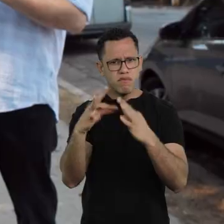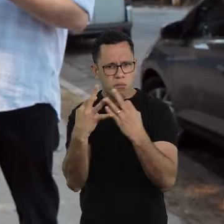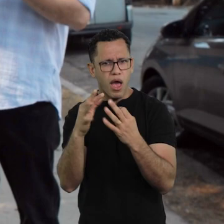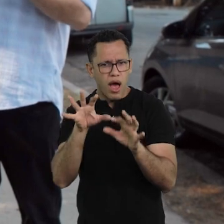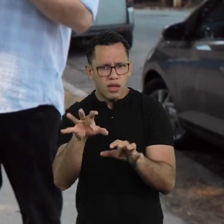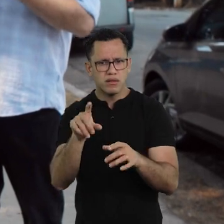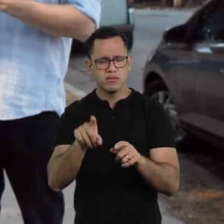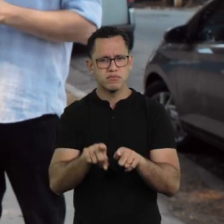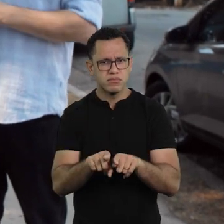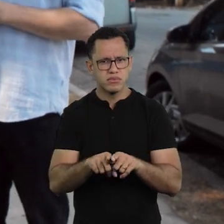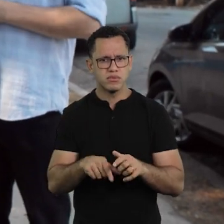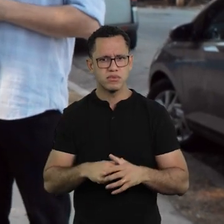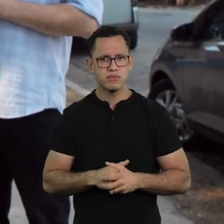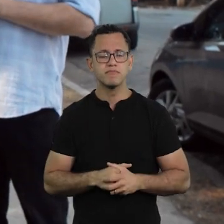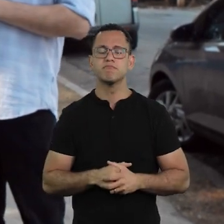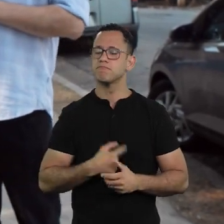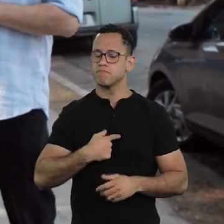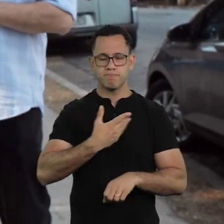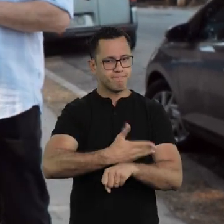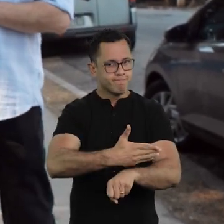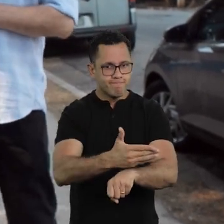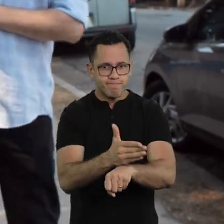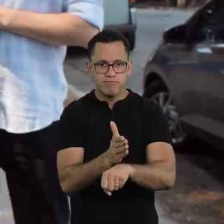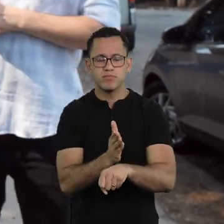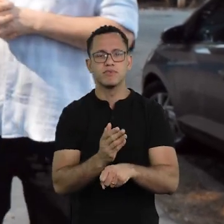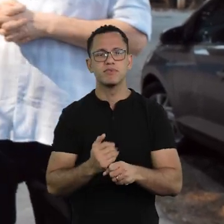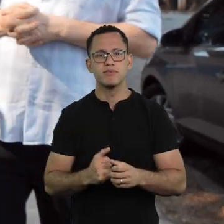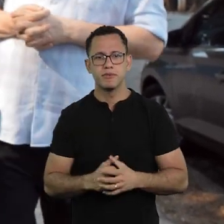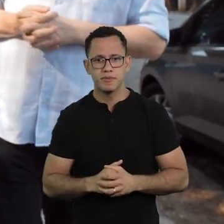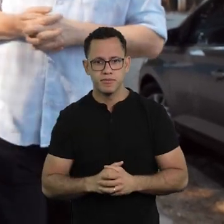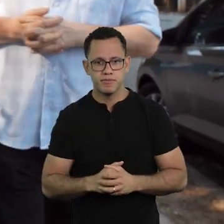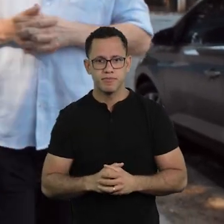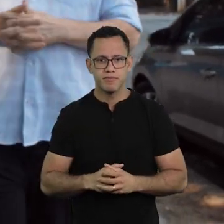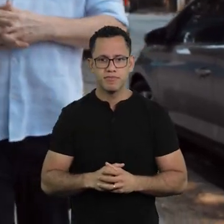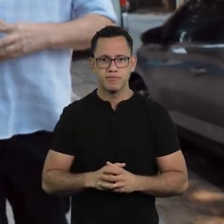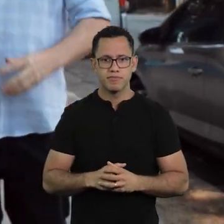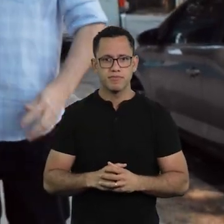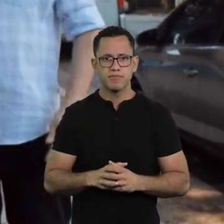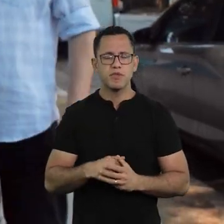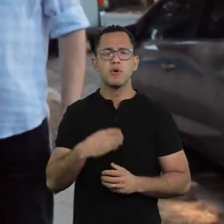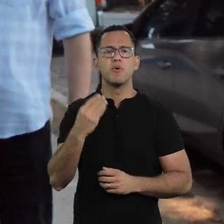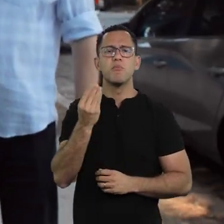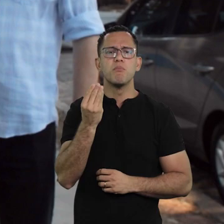Does that happen to you and your mother? All the time, my mom thinks I'm at...